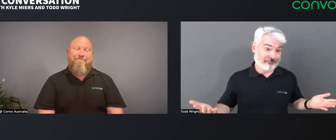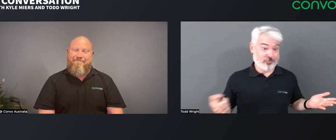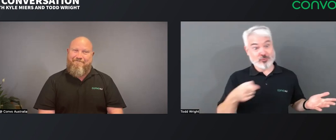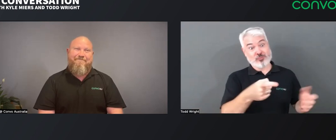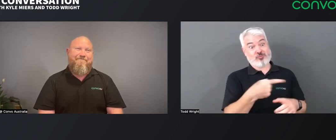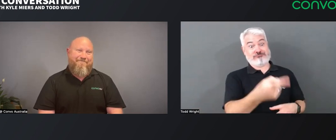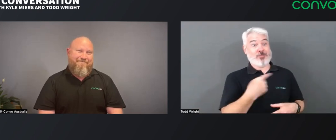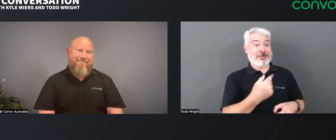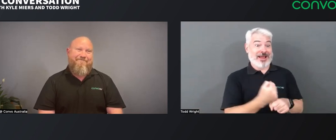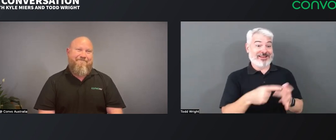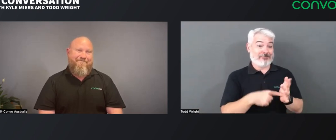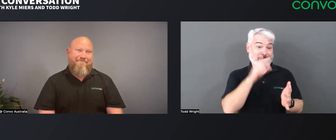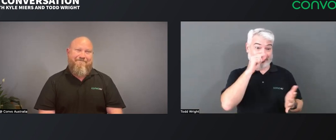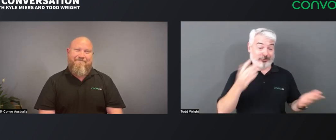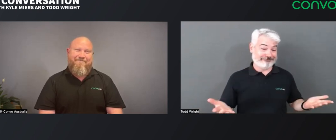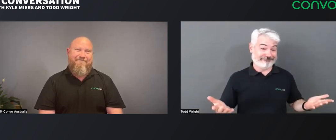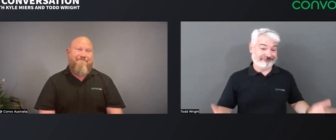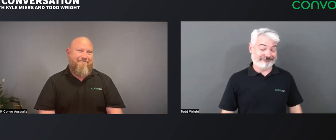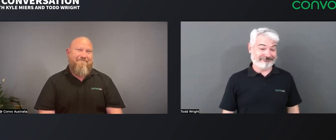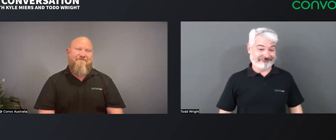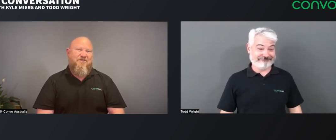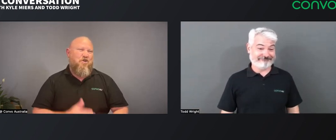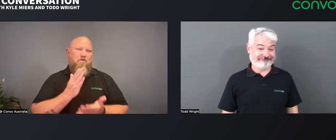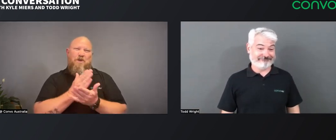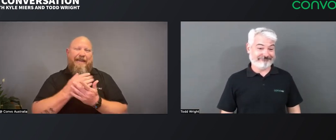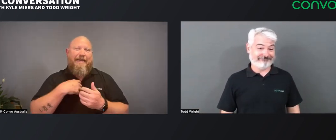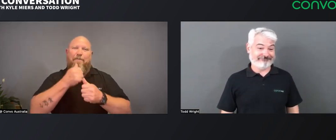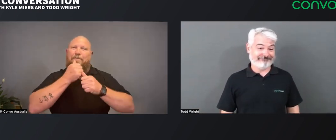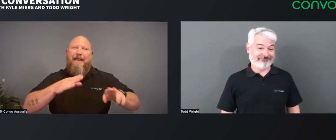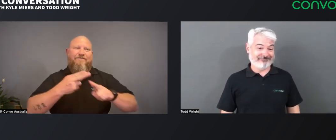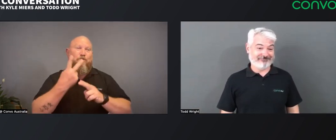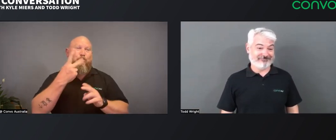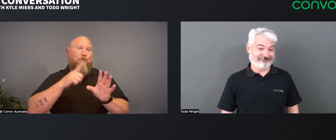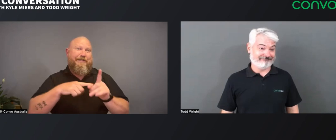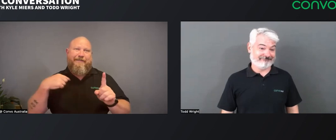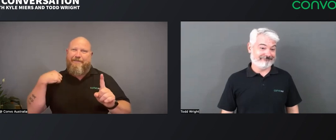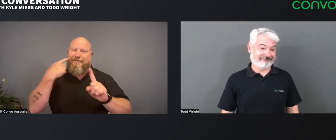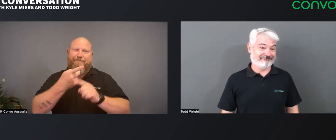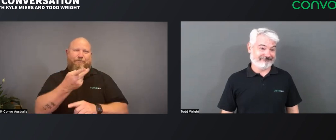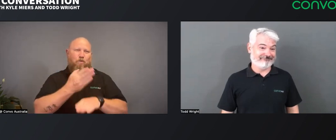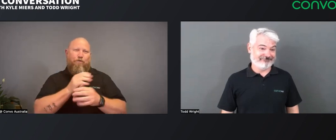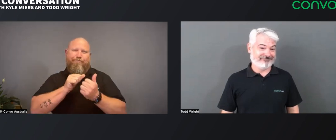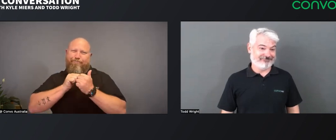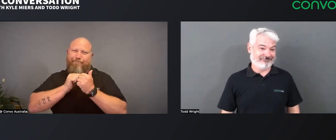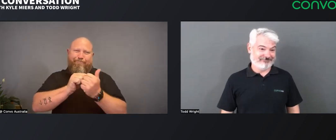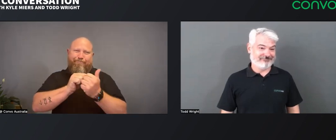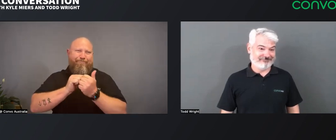So, we don't miss out and you know it's been possible because of the work we've done. And we've had an amazing couple of years working together.